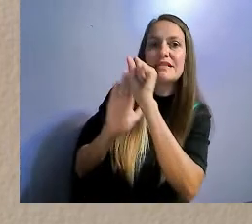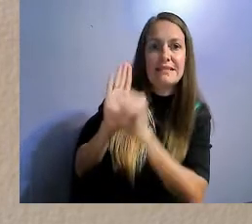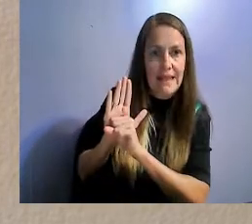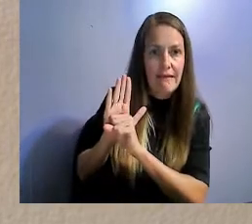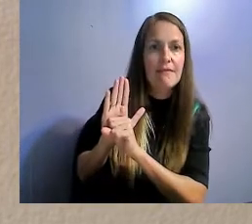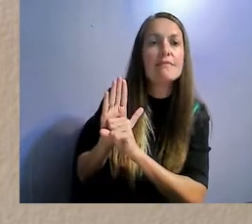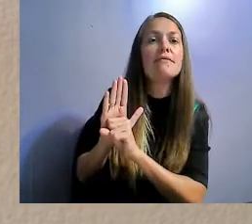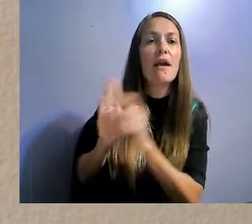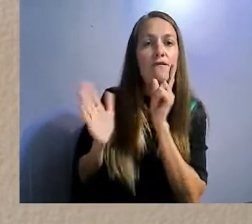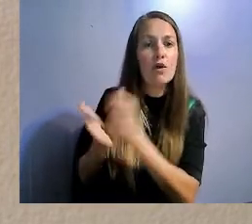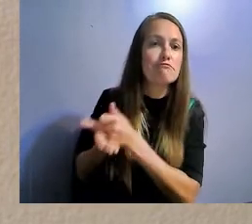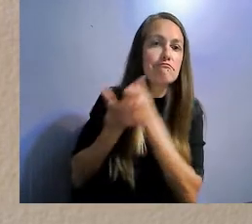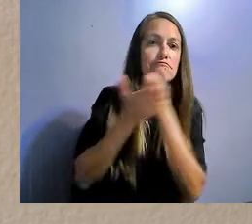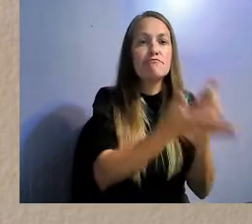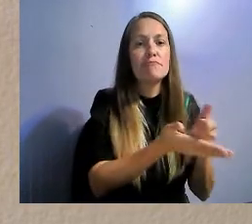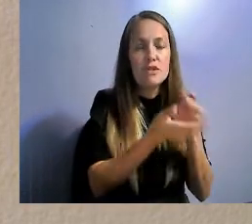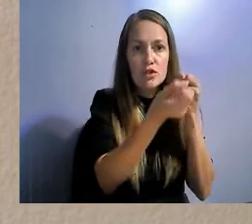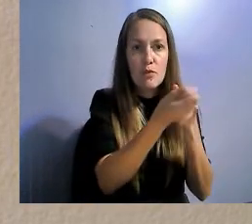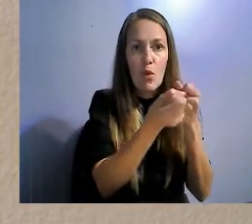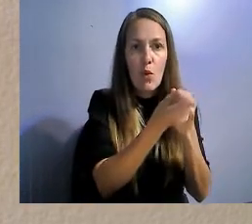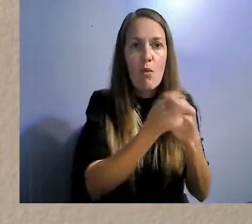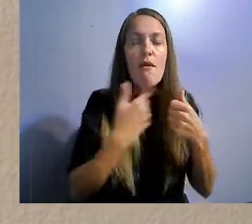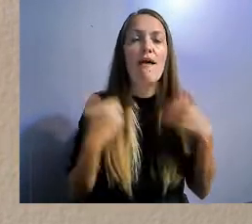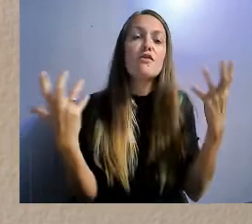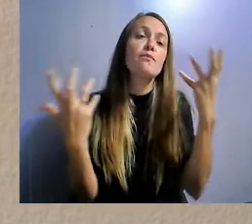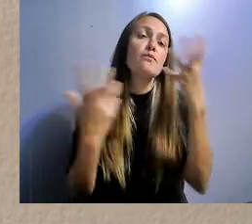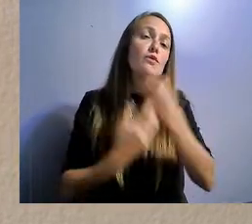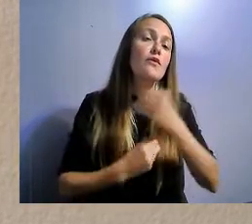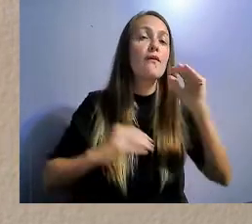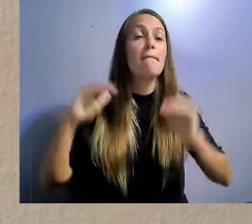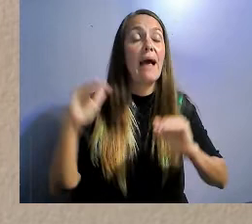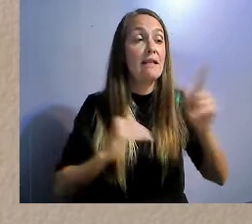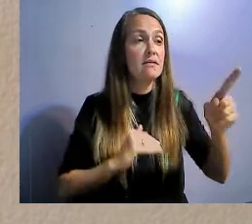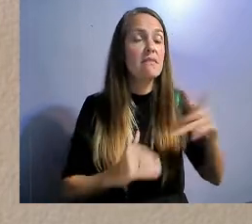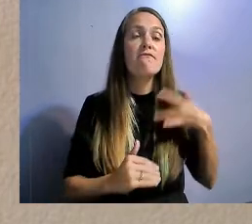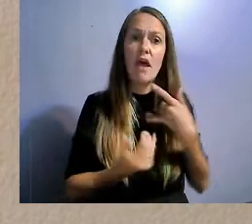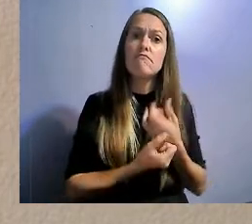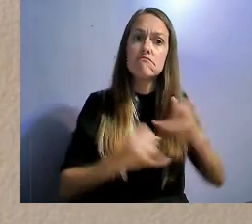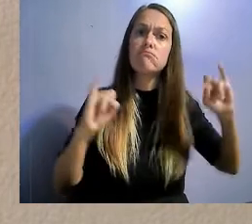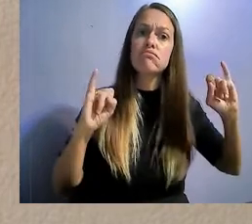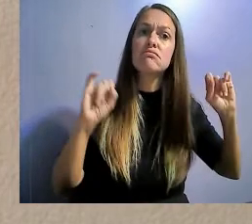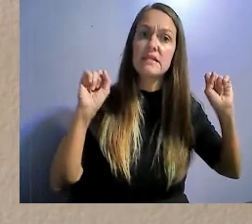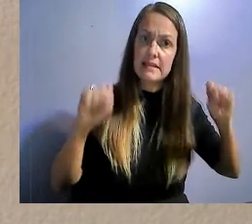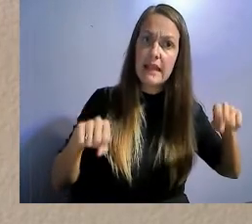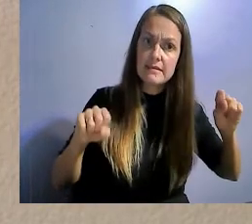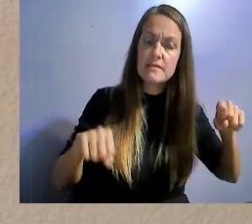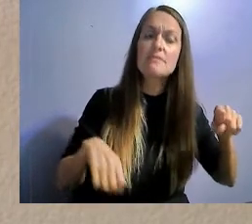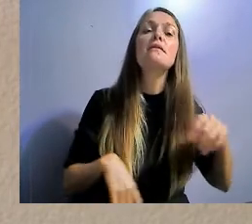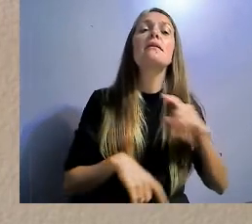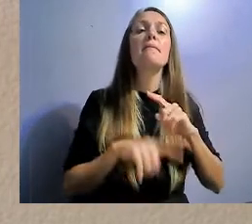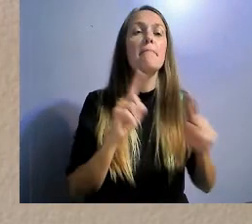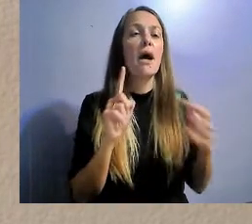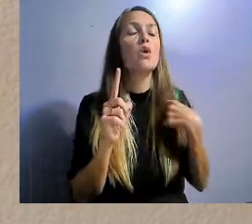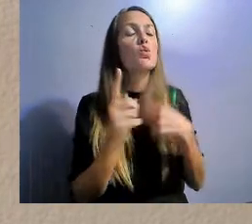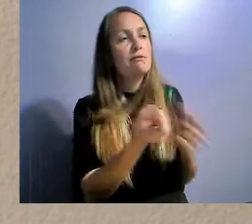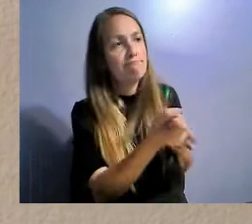autonomy and also, centrality. Then we are able to just enrich the lives of people with